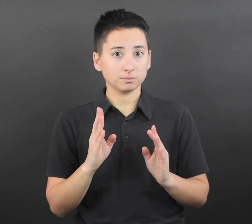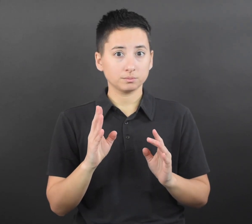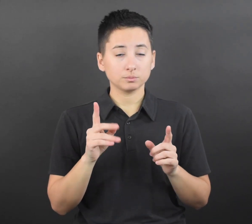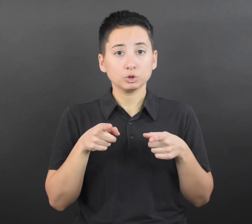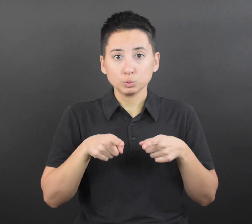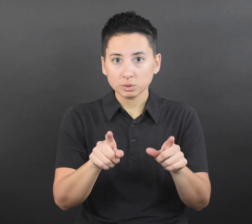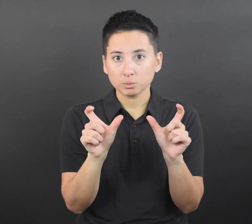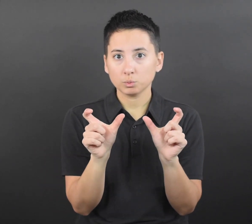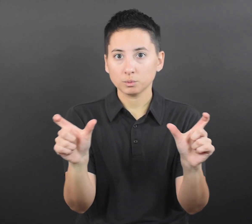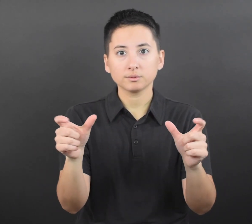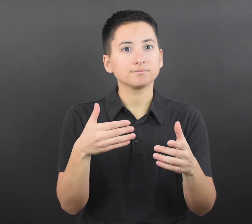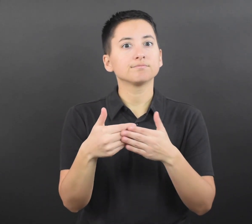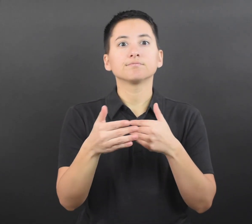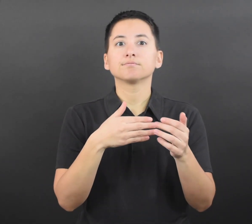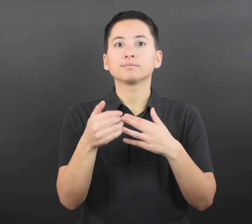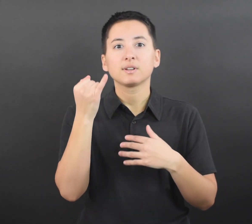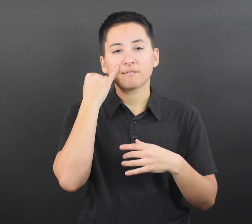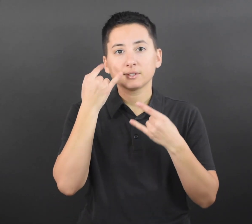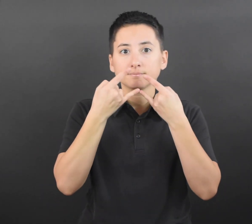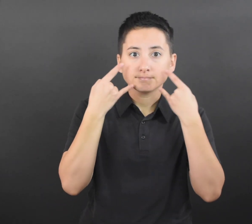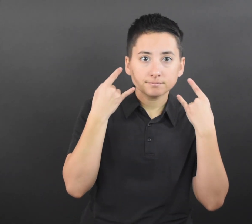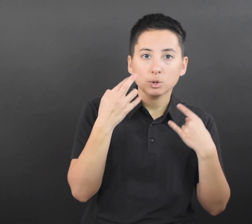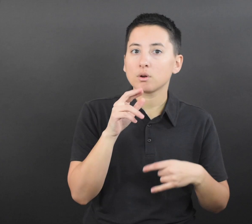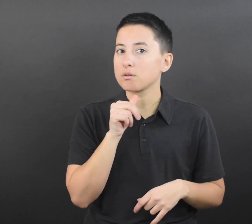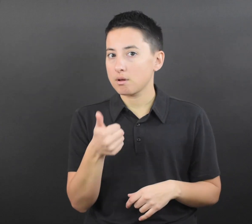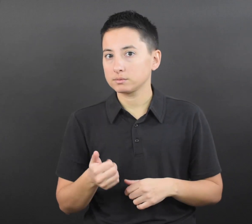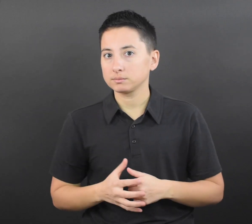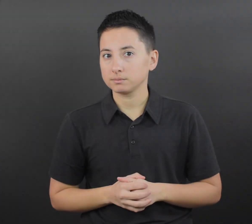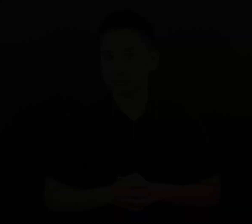household, while they are in quarantine, even if the person is wearing a mask.